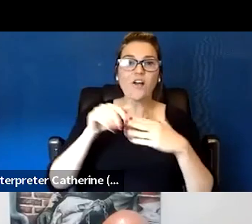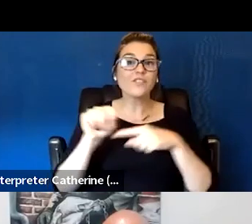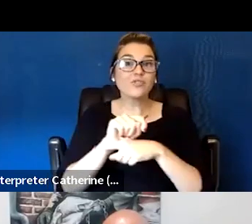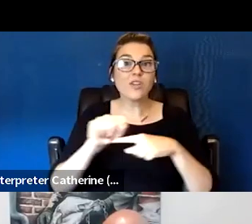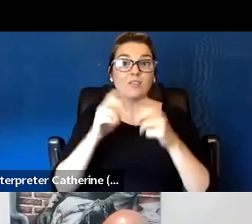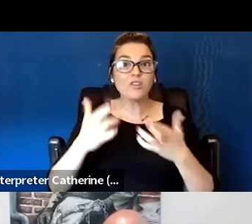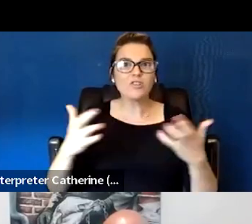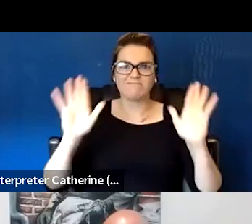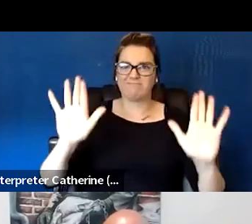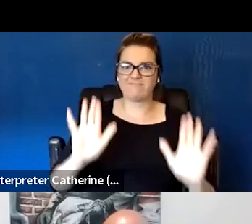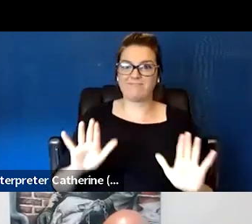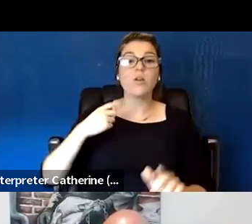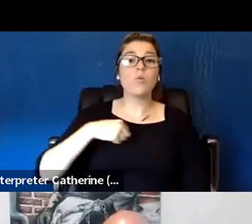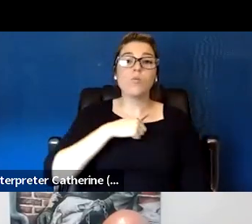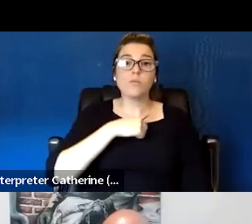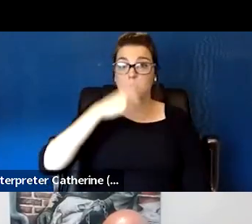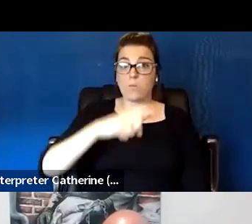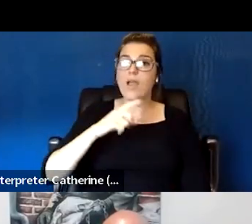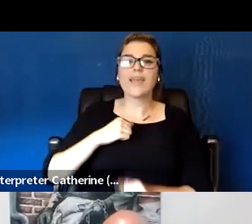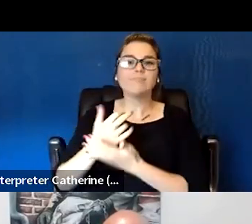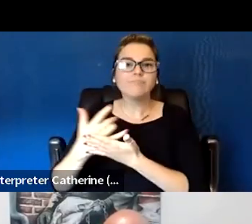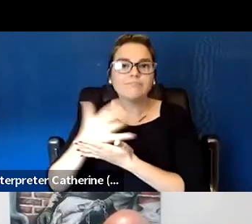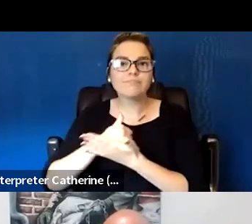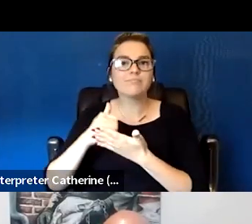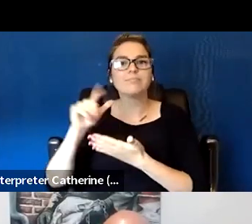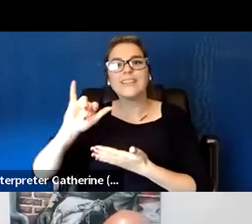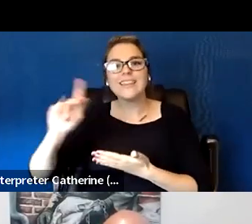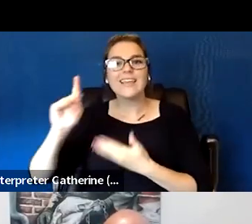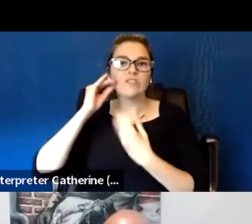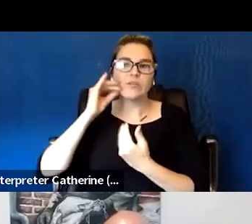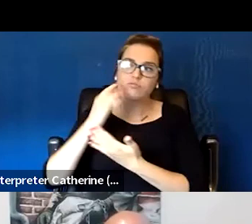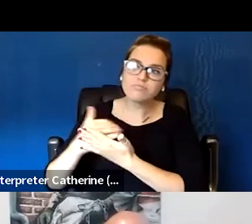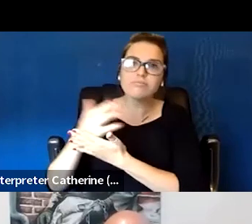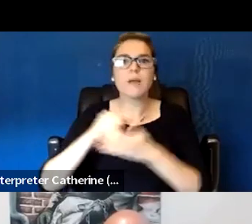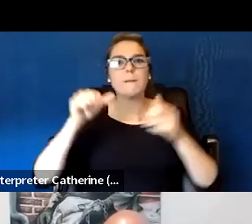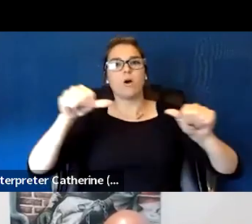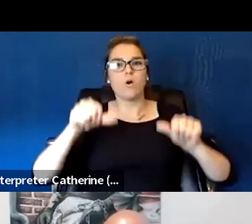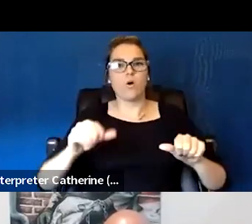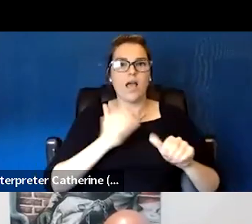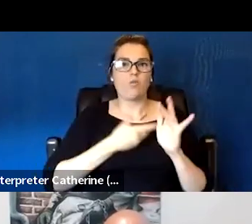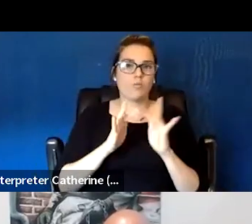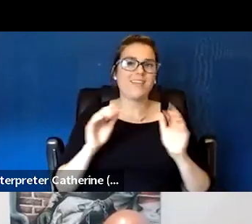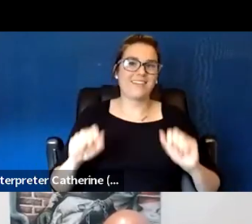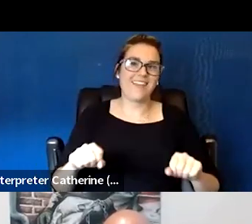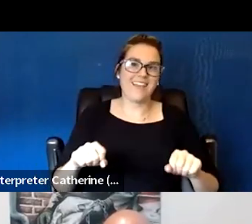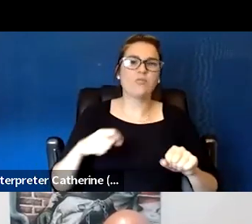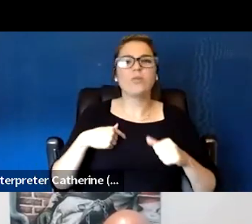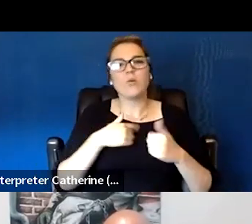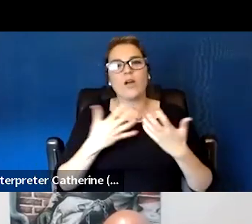and we can help gather some of that too, and put that on our website. We always wanna promote the great work of our partners.